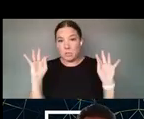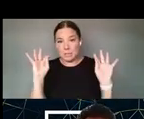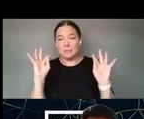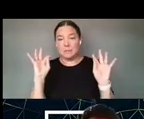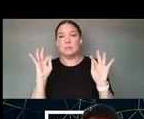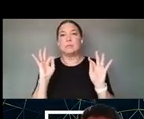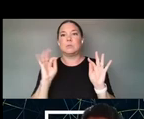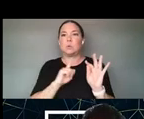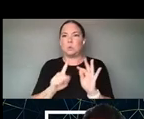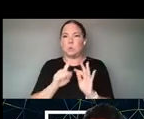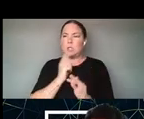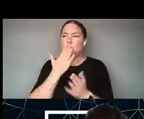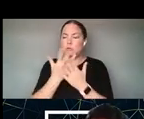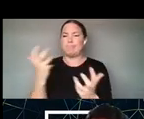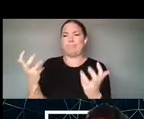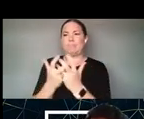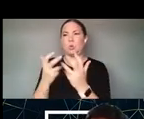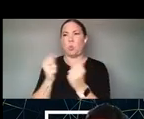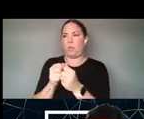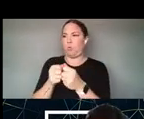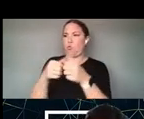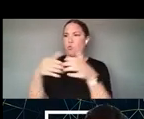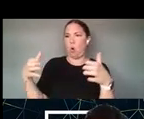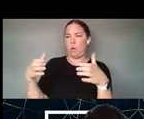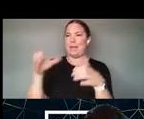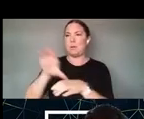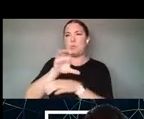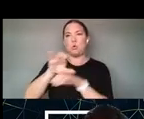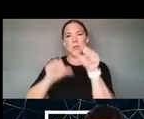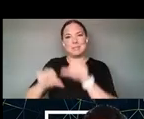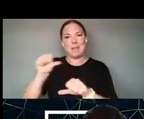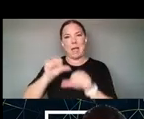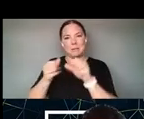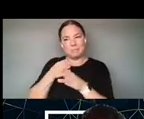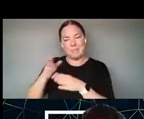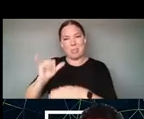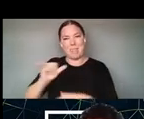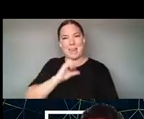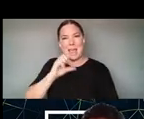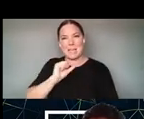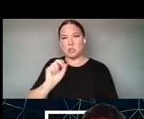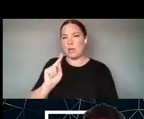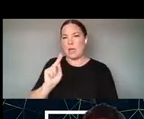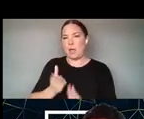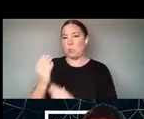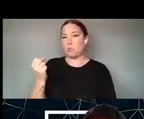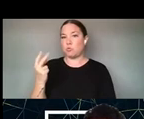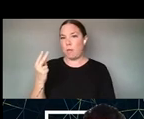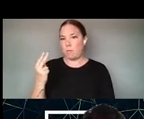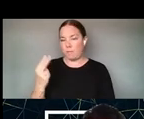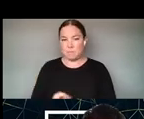THAT'S HAPPENING IN K-12. AND WE THINK WE HAVE A VERY IMPORTANT MESSAGE INSTEAD OF TOOLS THAT SORT